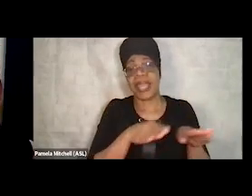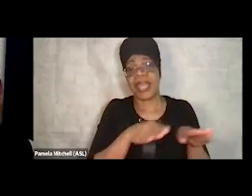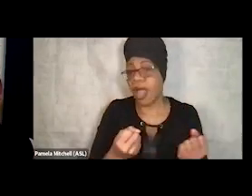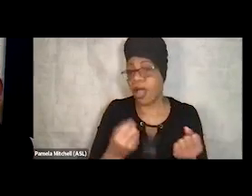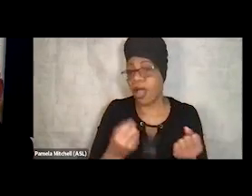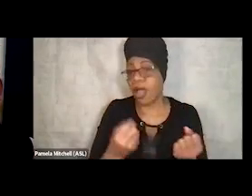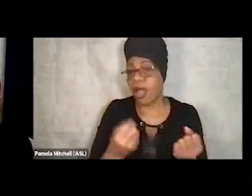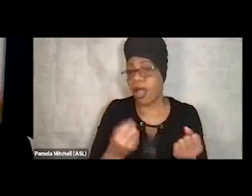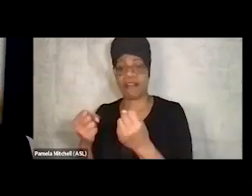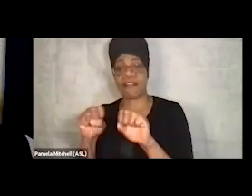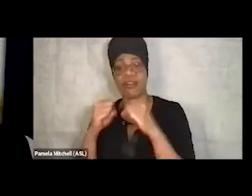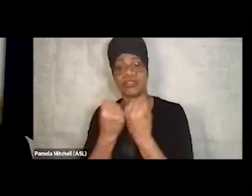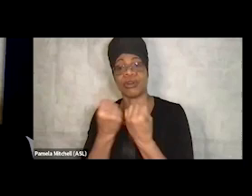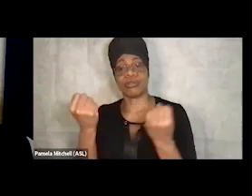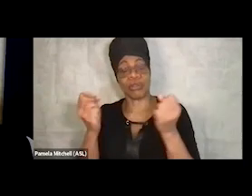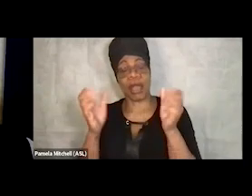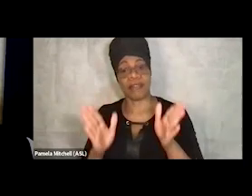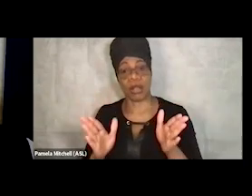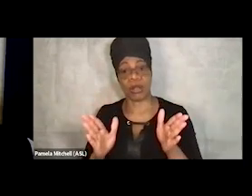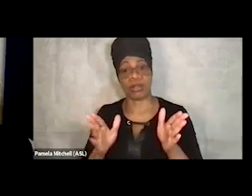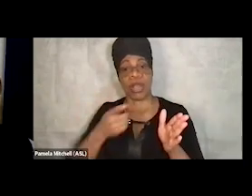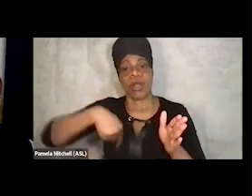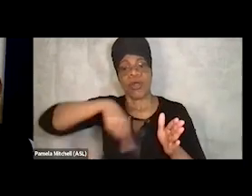But we made some changes in our structure